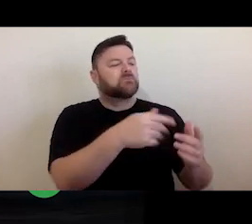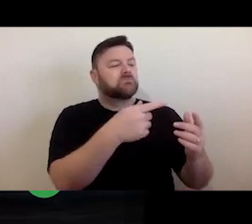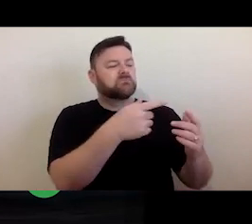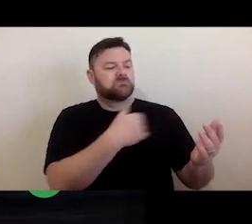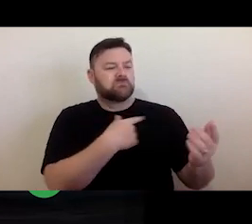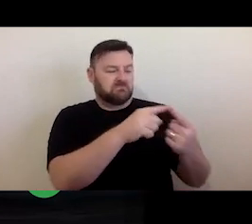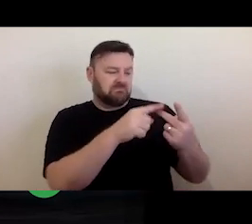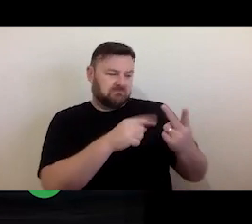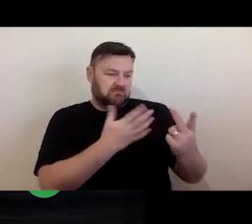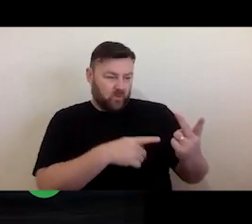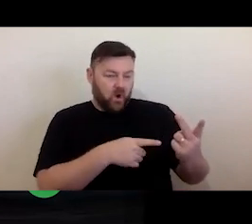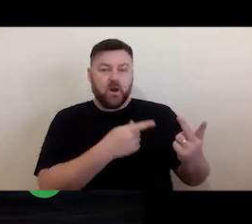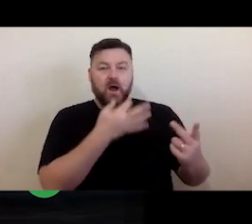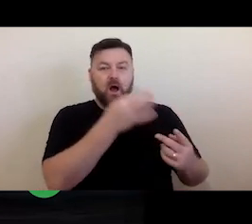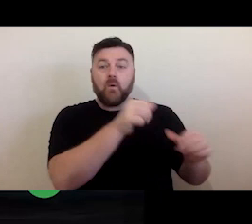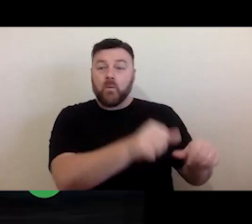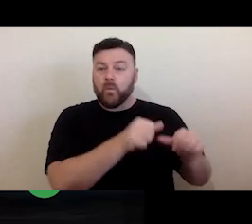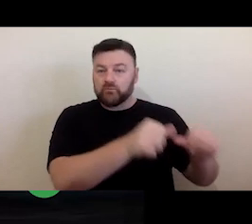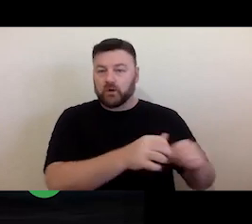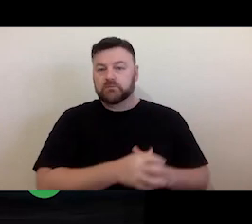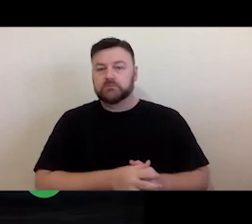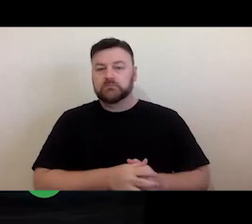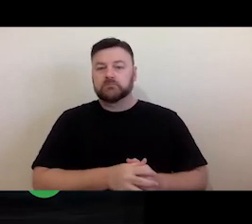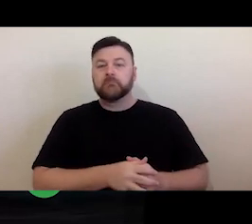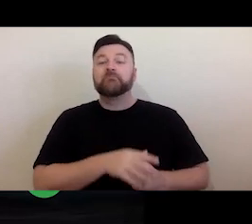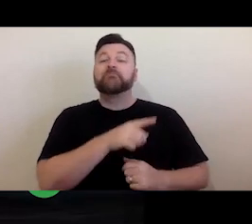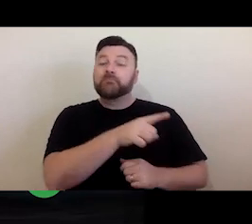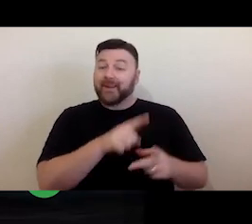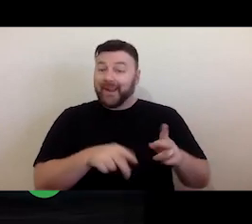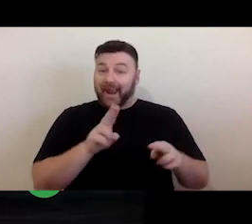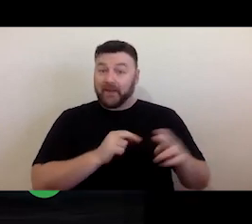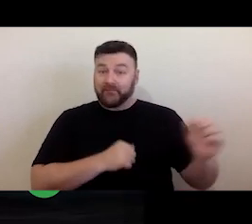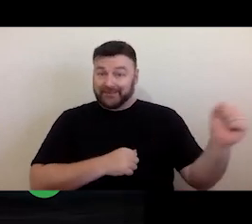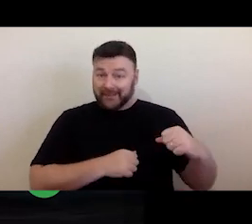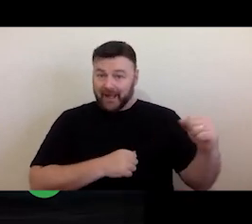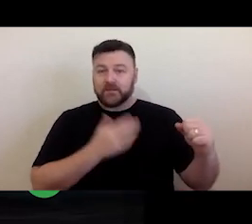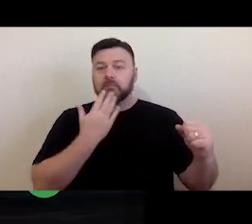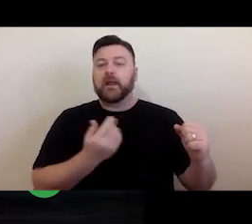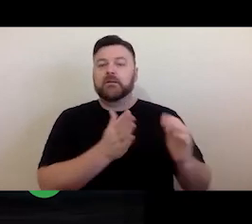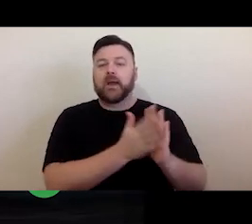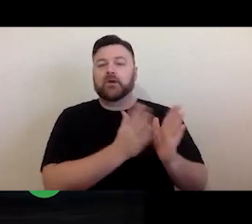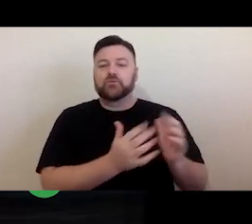with you doing that, and generally speaking I'd encourage you to get something from them in writing - an email is probably fine - but